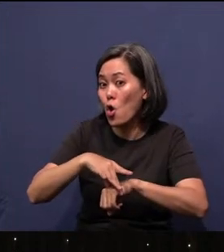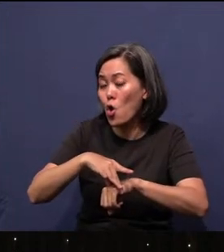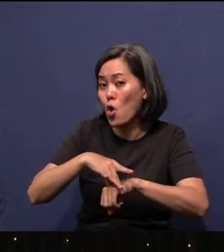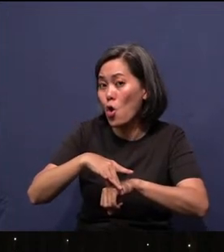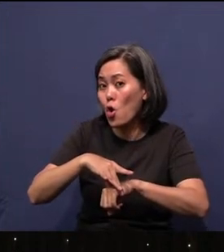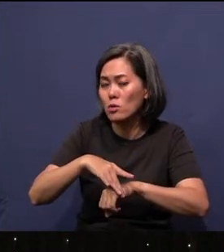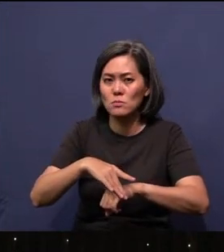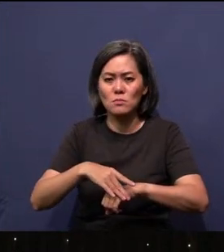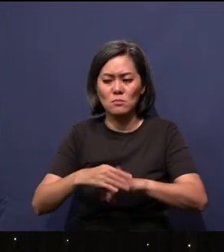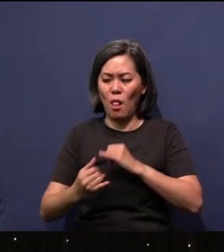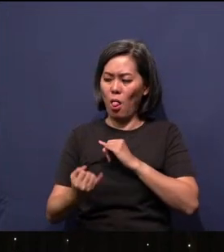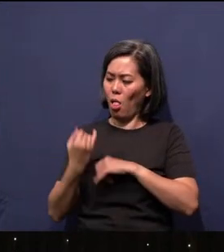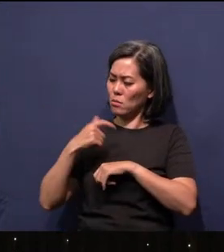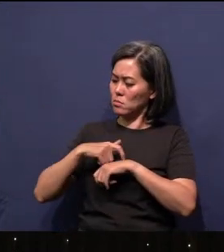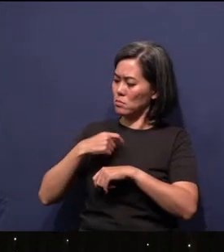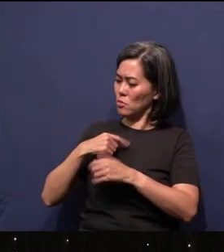time I checked, there's nobody else I know that is in charge of heaven and earth.